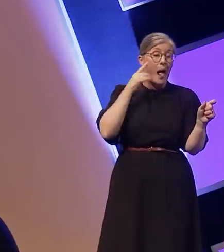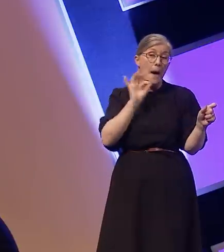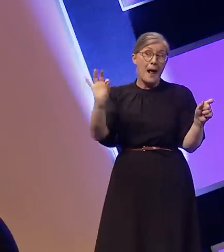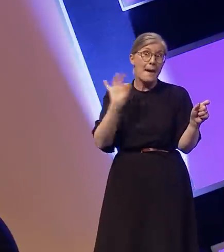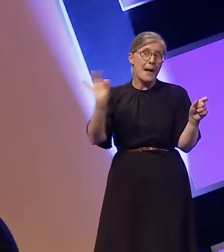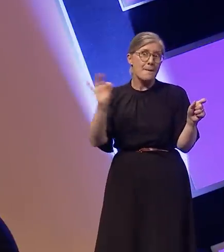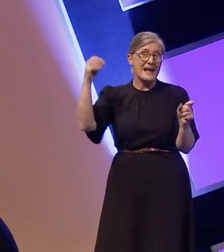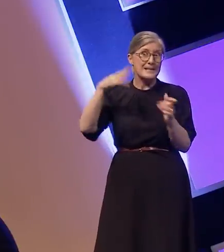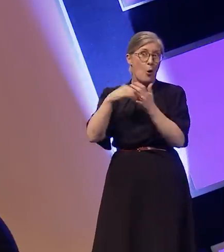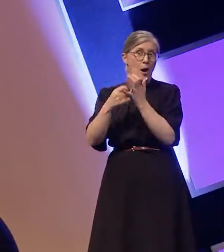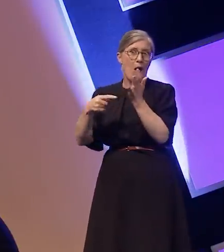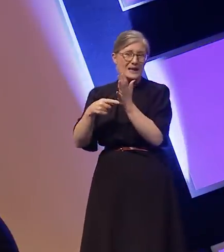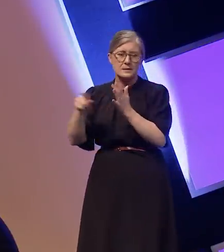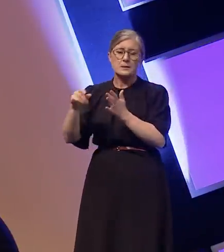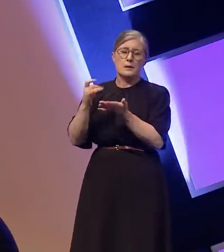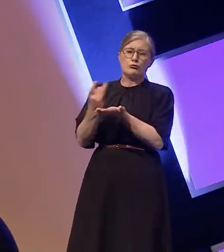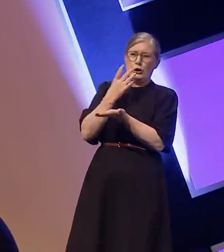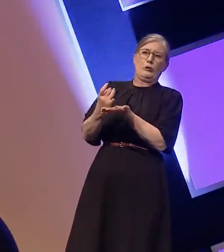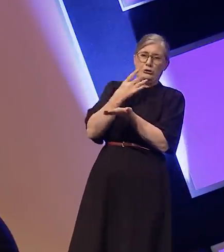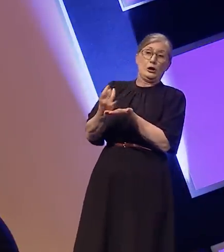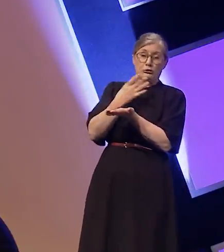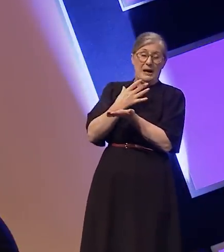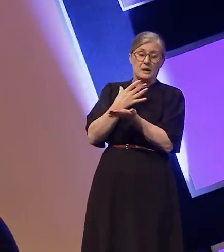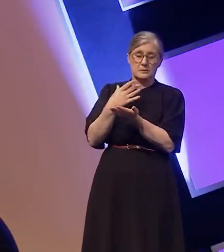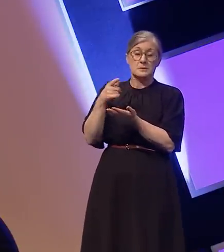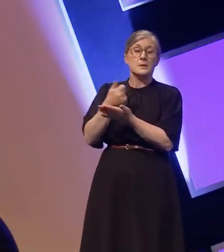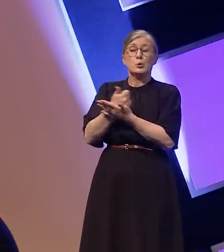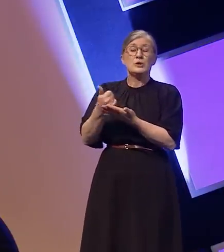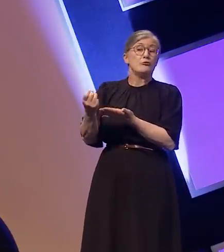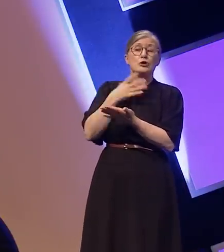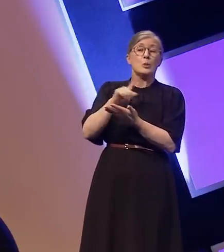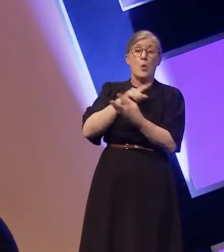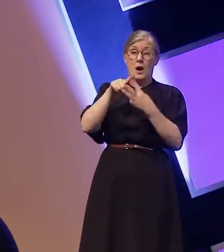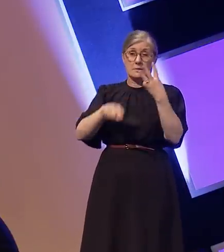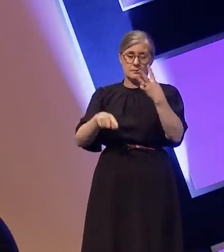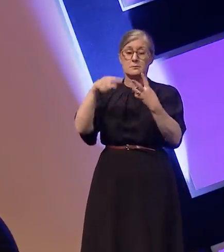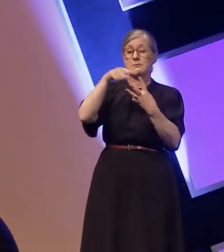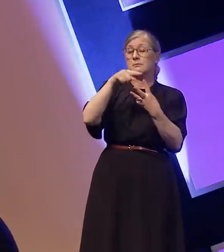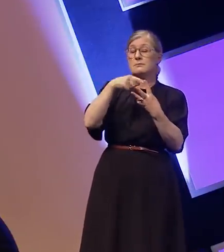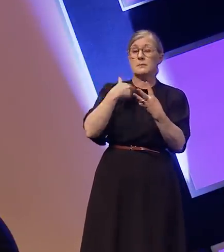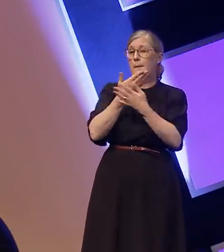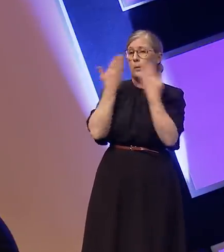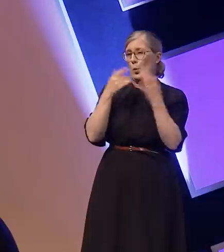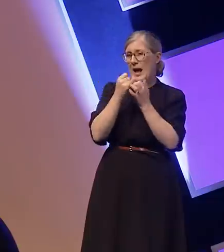once. I got rejected for one of the three reasons: because I didn't have an agent, I didn't go to